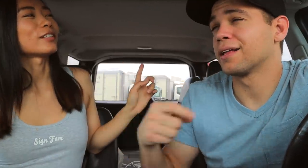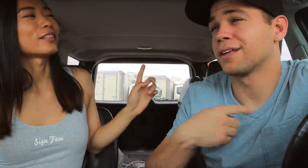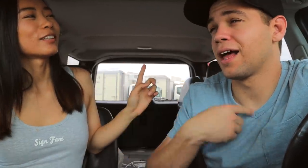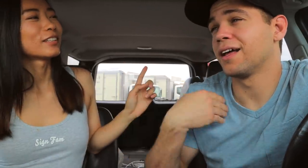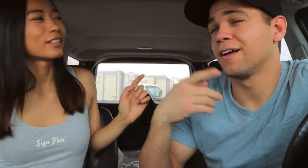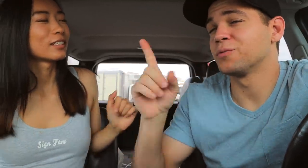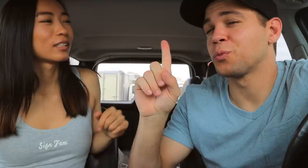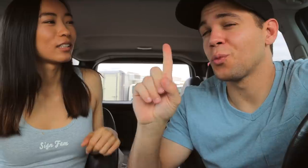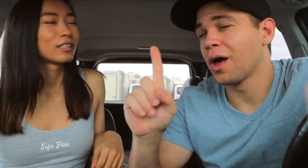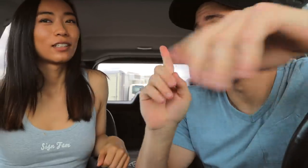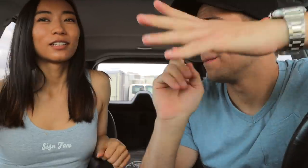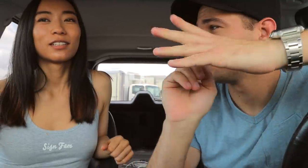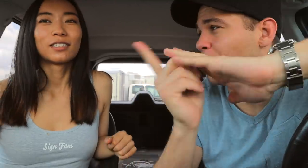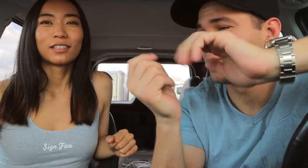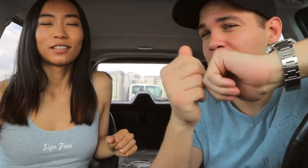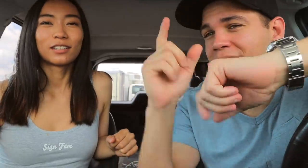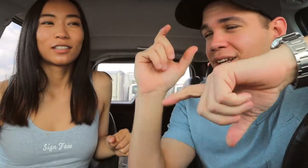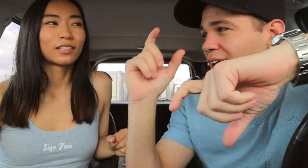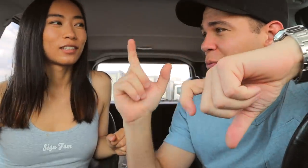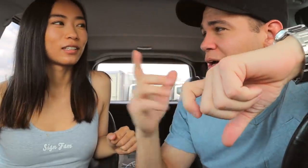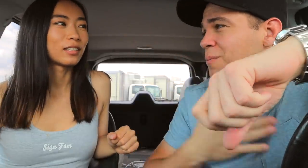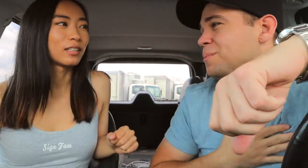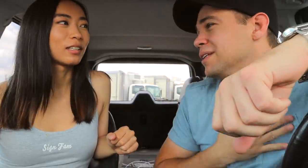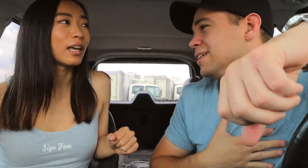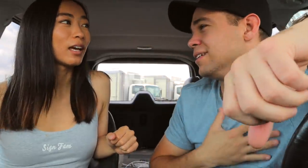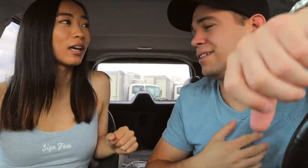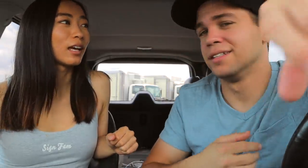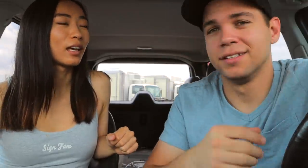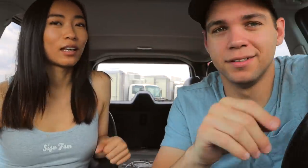Can I have one minute with the camera? Please.